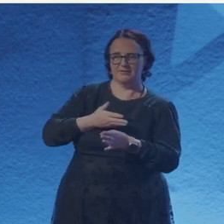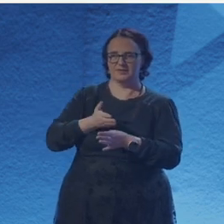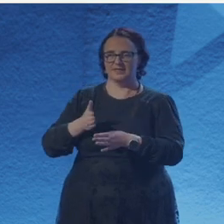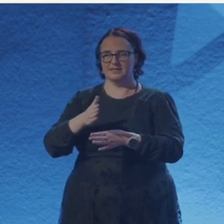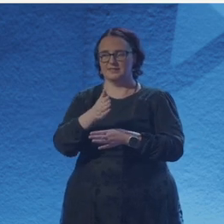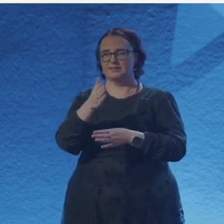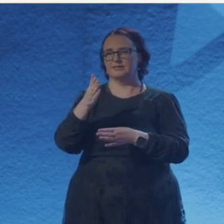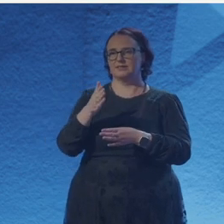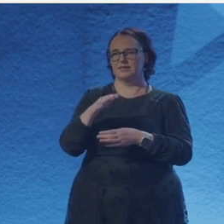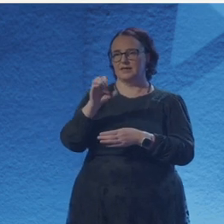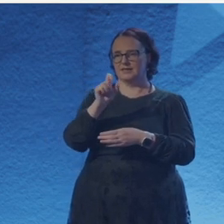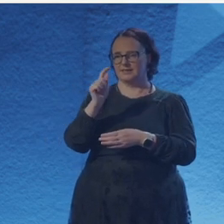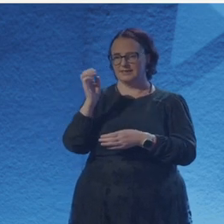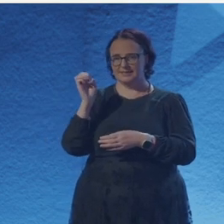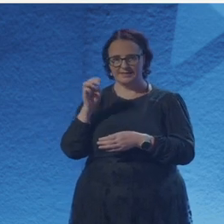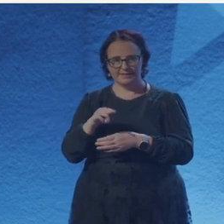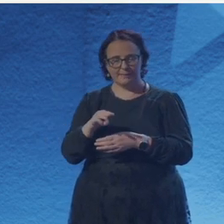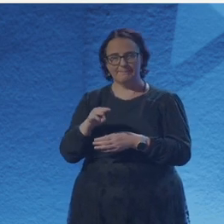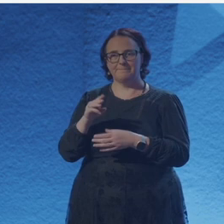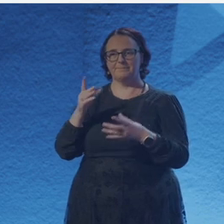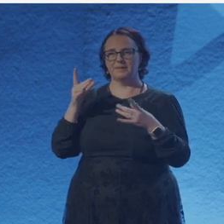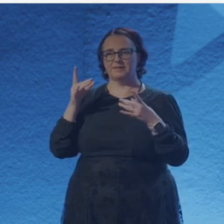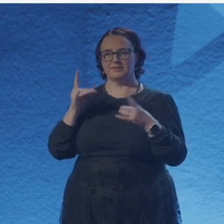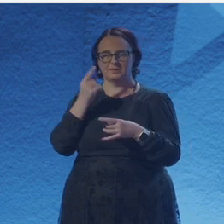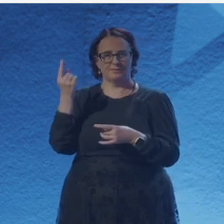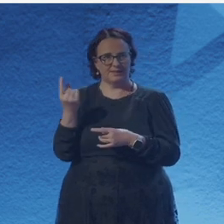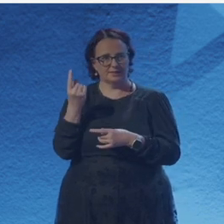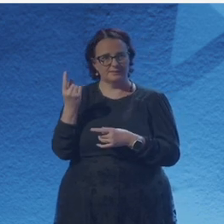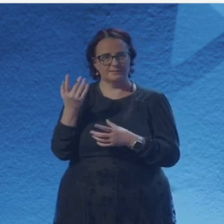I've tried dropping out of engineering for the last two years and I failed at it,